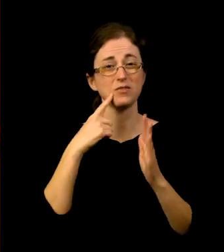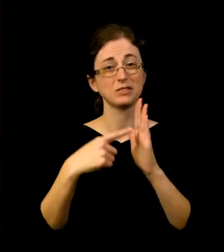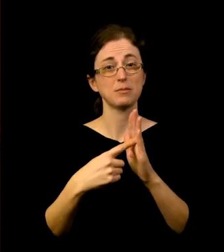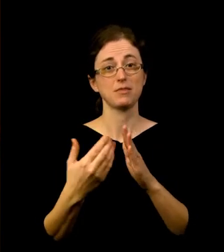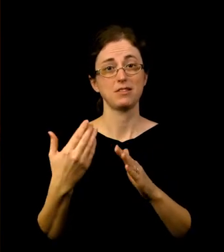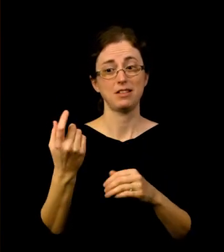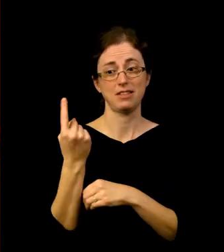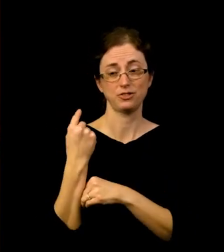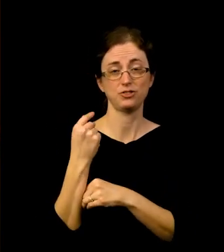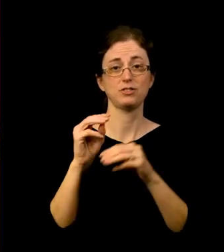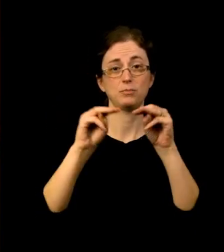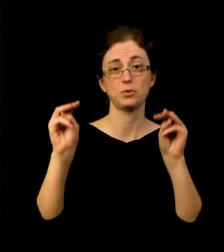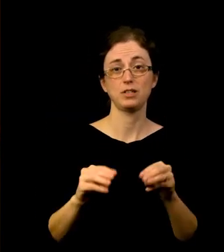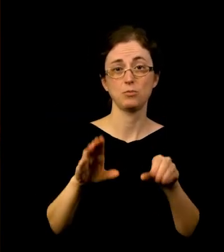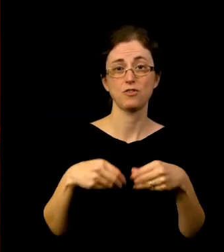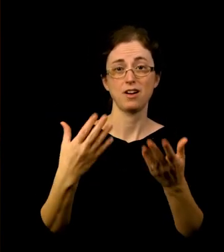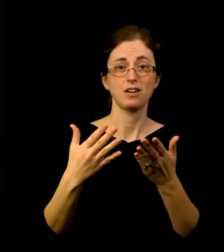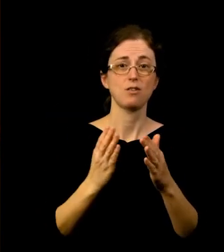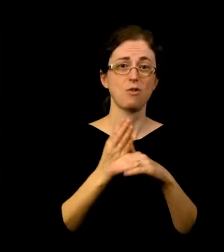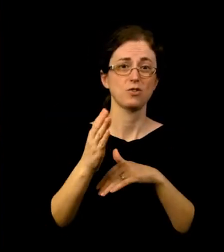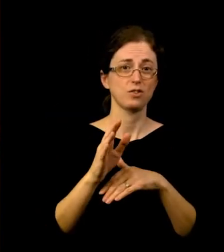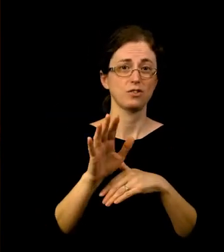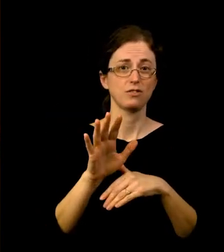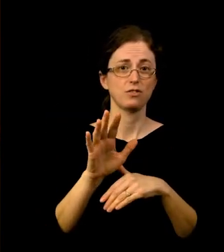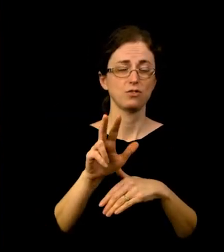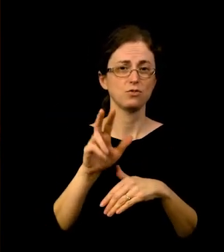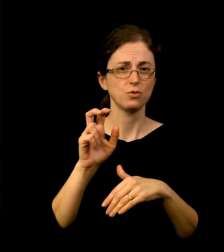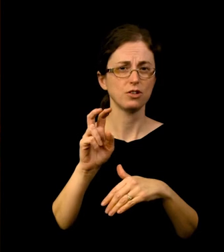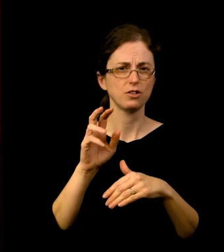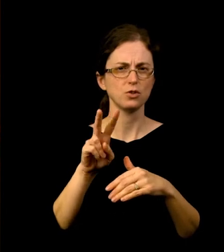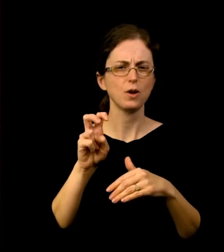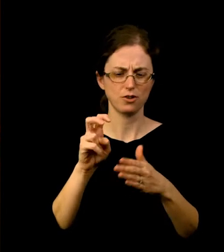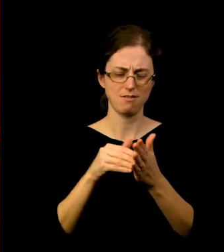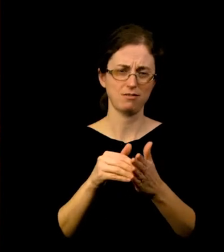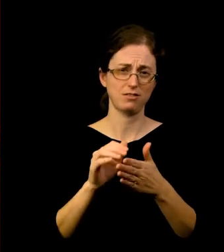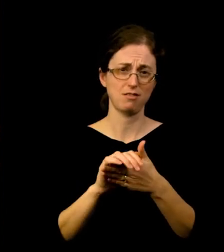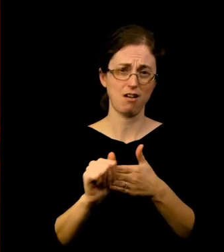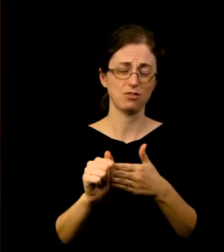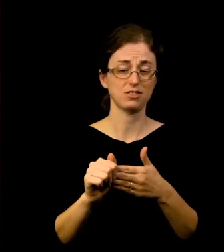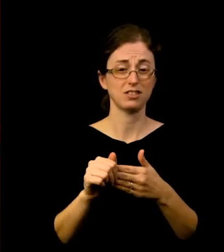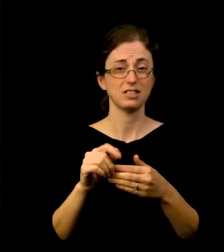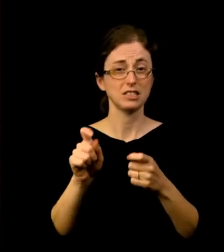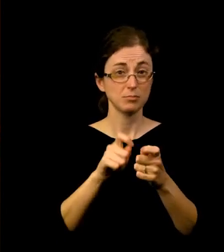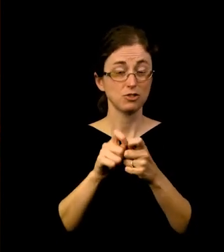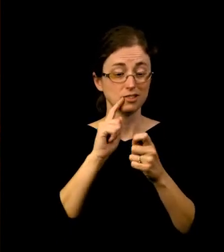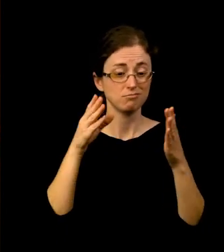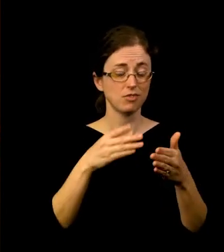in support to local artists, especially artists of color. One of my favorite projects the Museum has sponsored